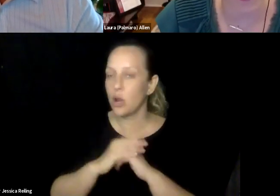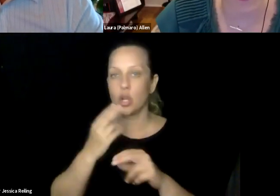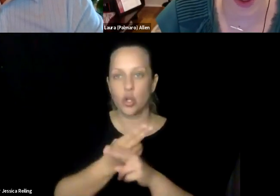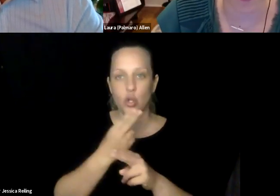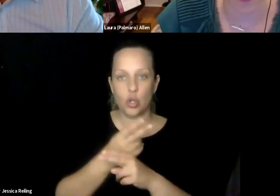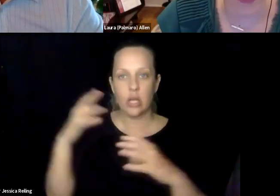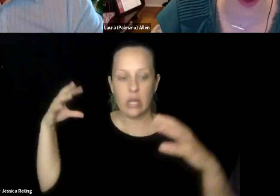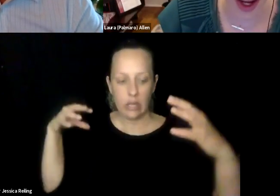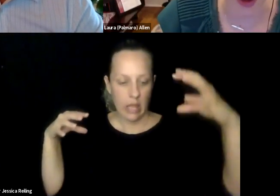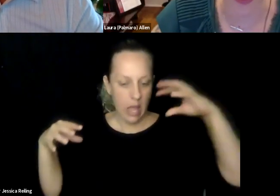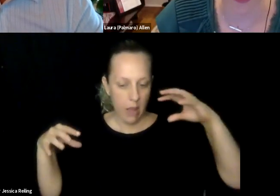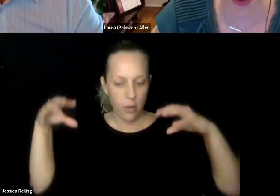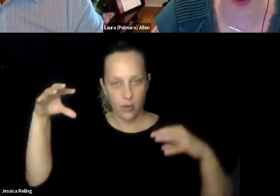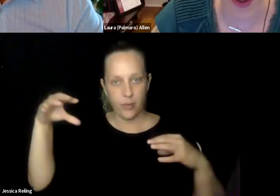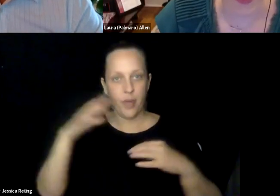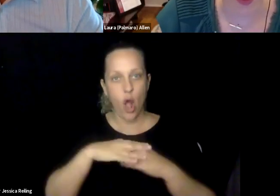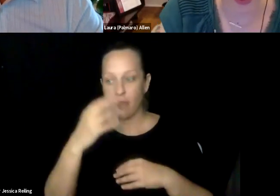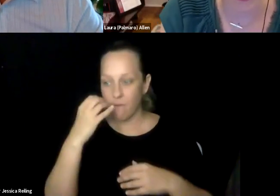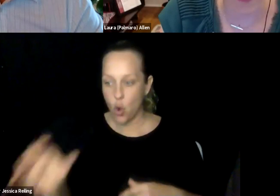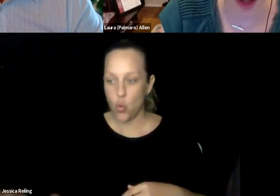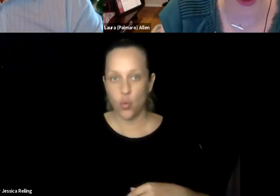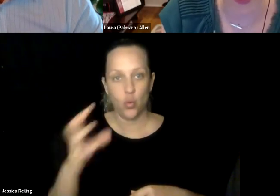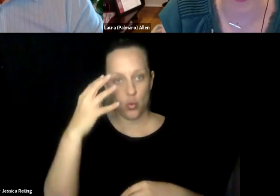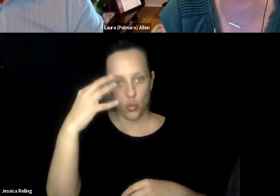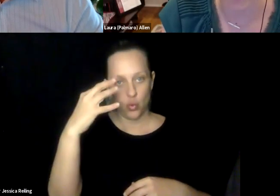builds which is using machine learning to understand what is in the world